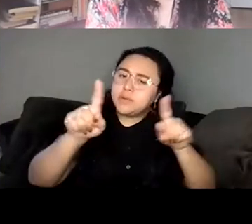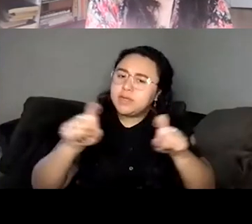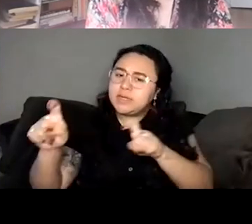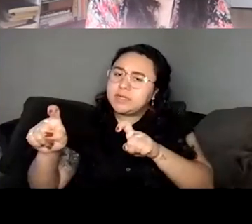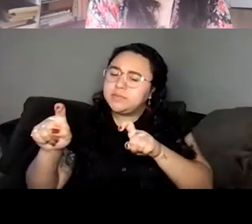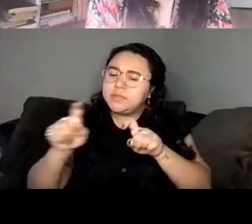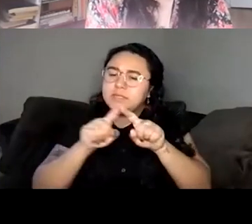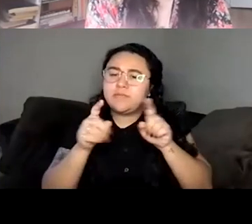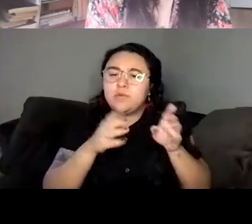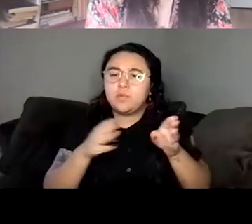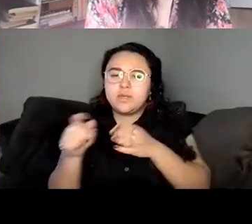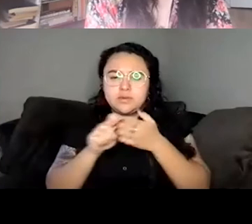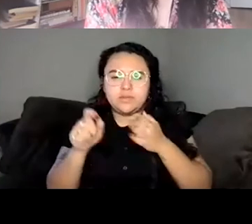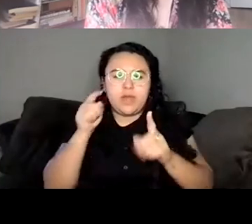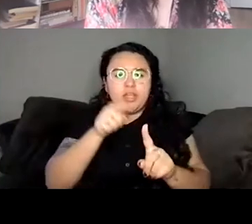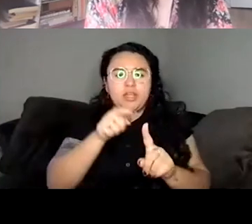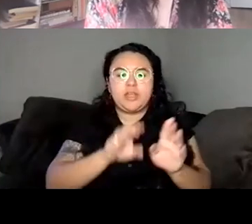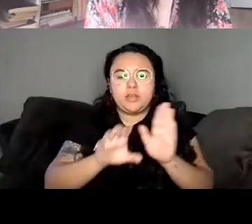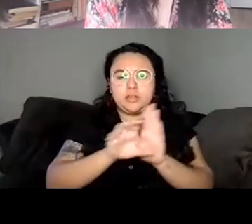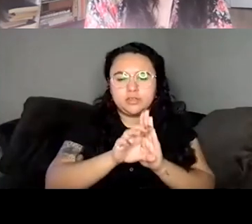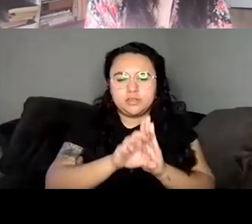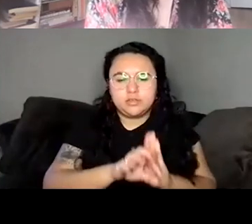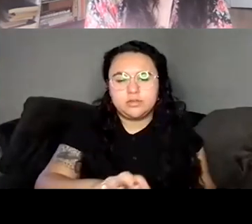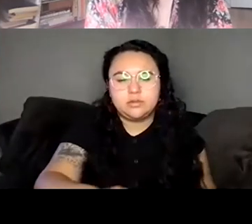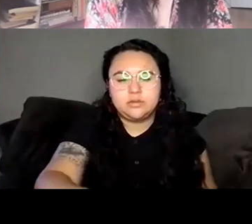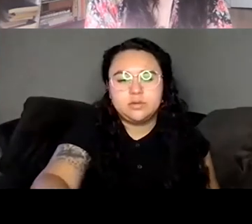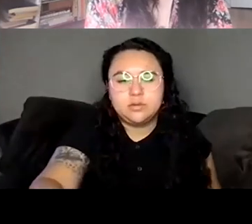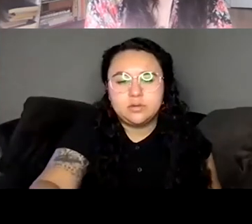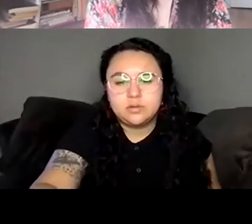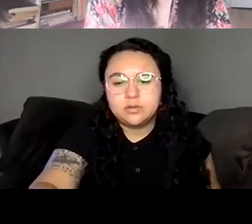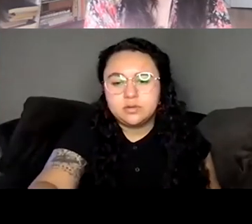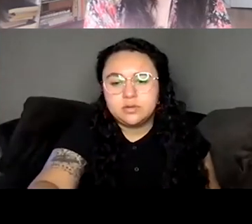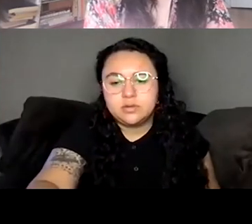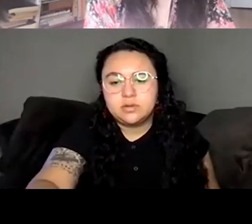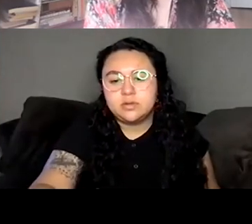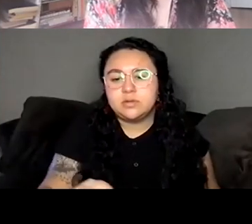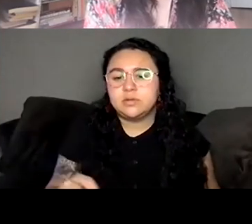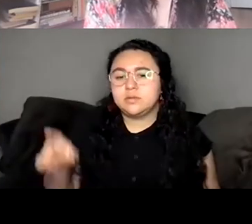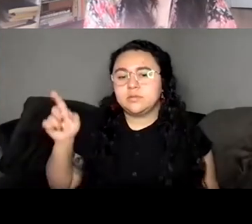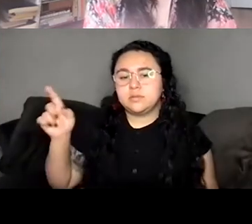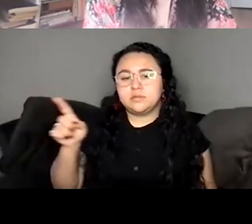Unknown Speaker I did actually begin writing a project with